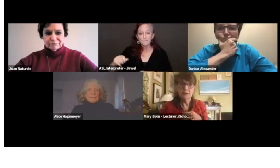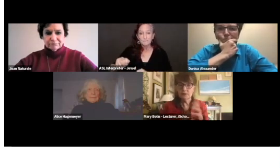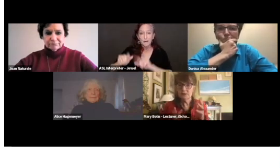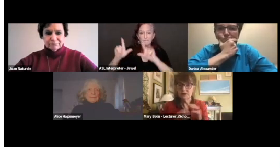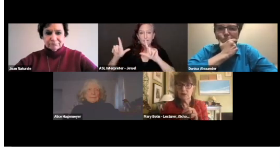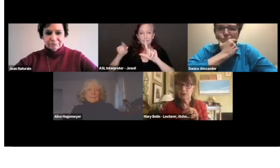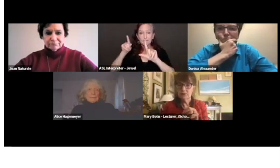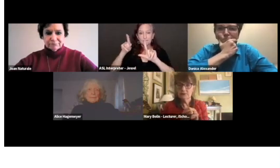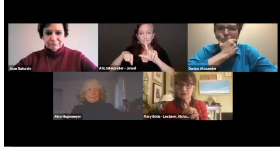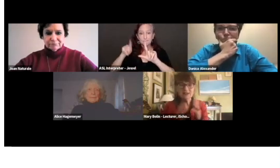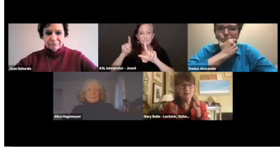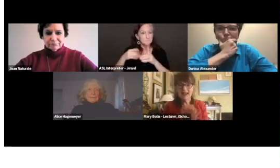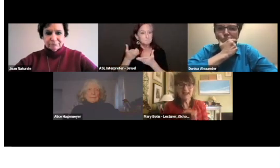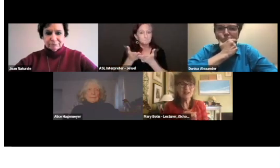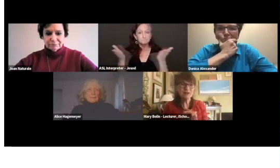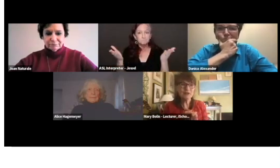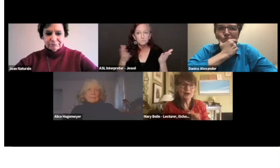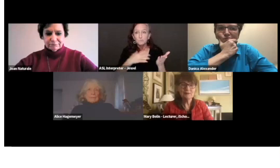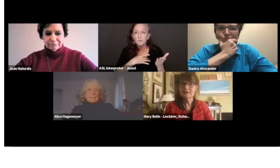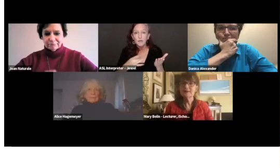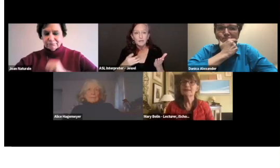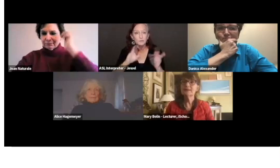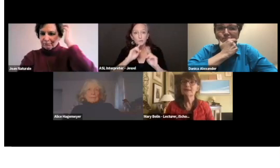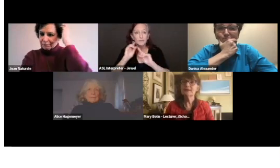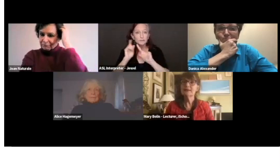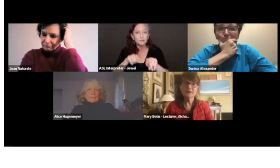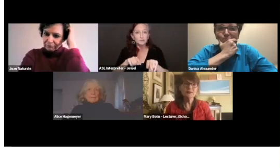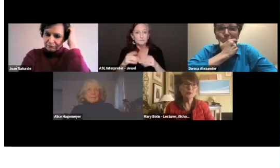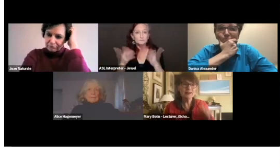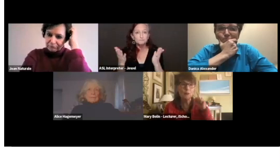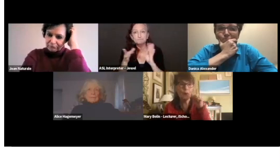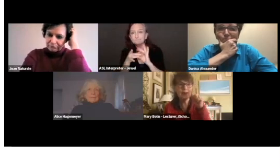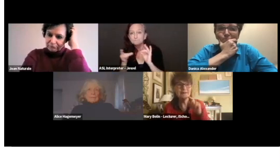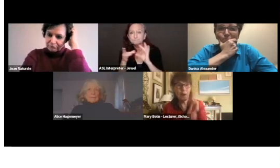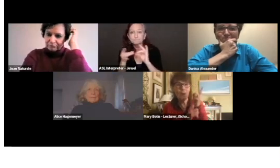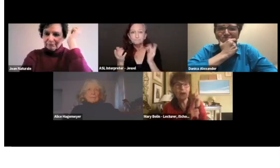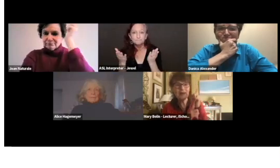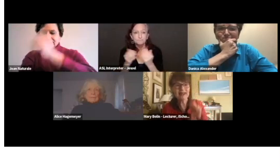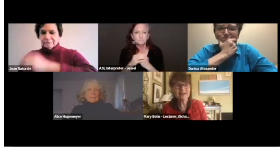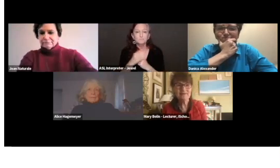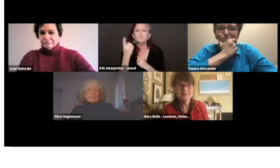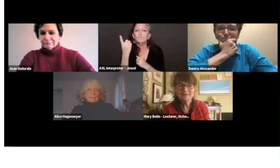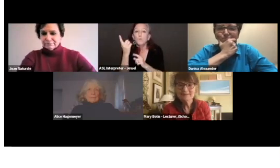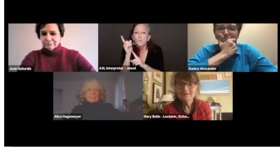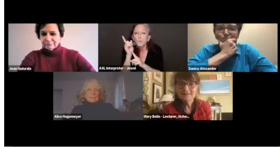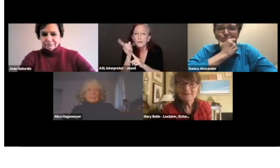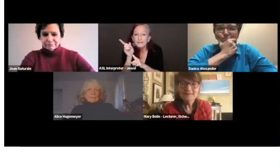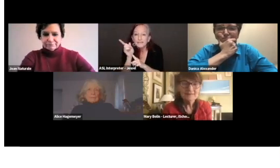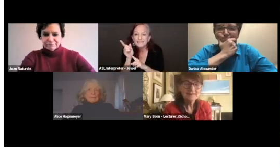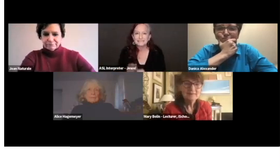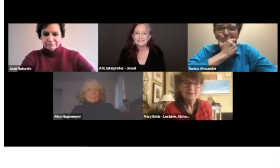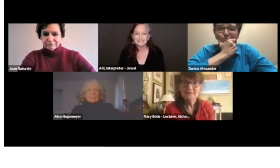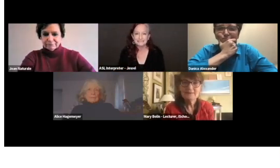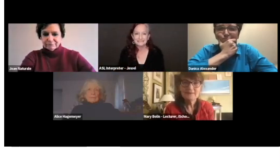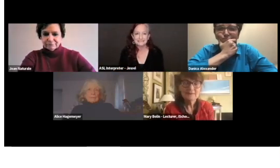You know, would someone like to give us one minute? This is Marti.